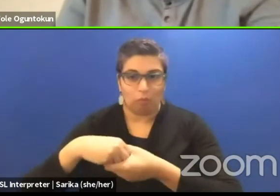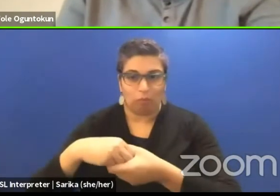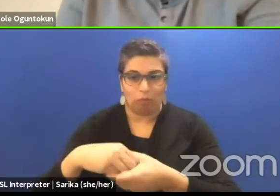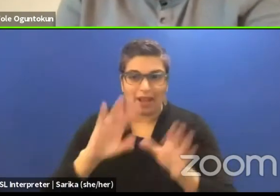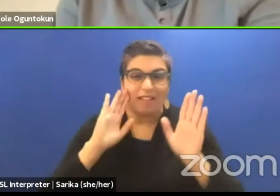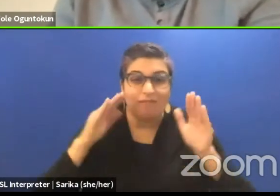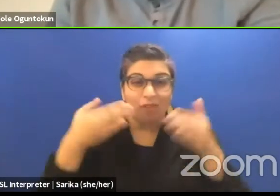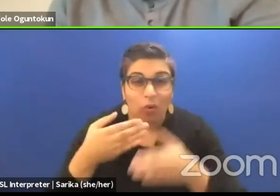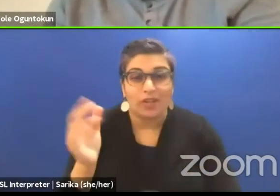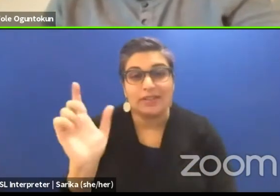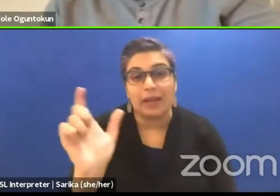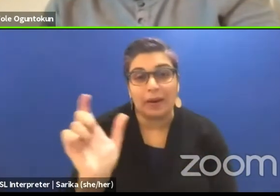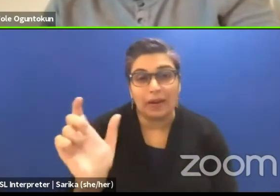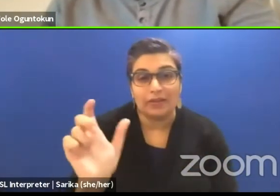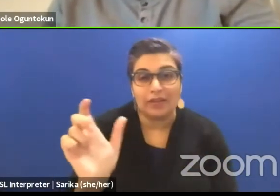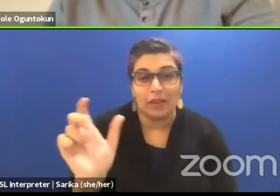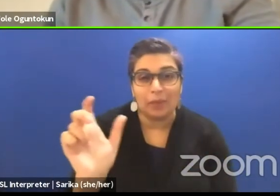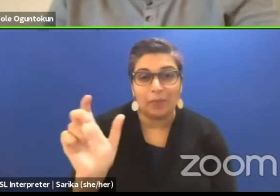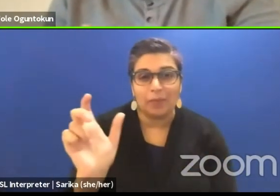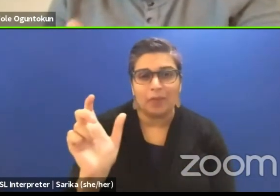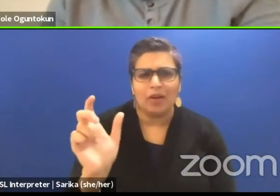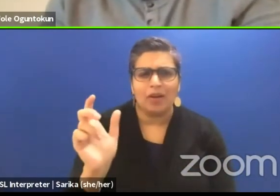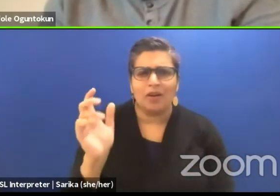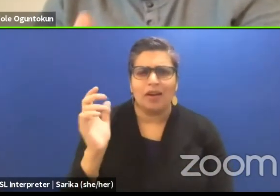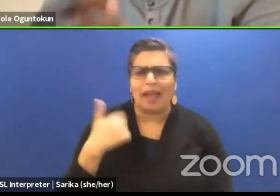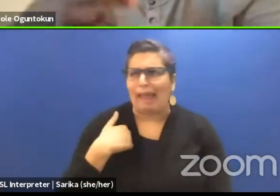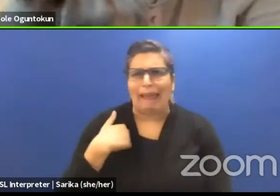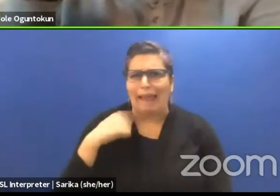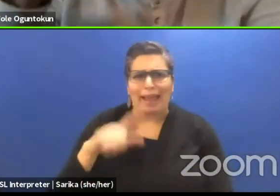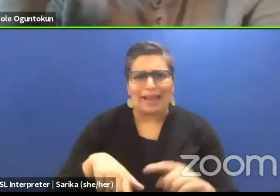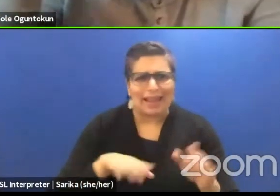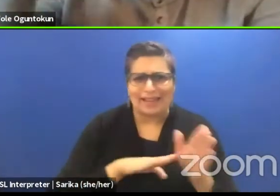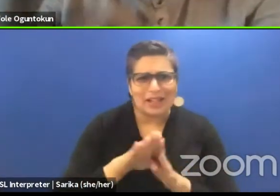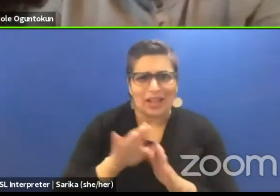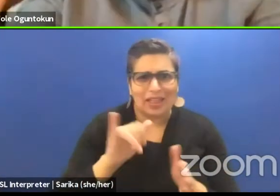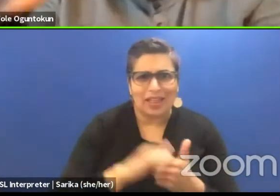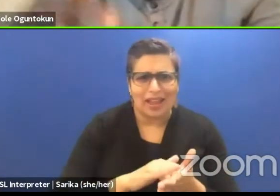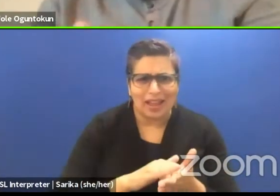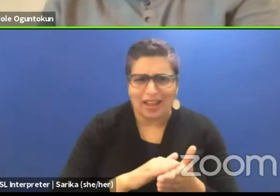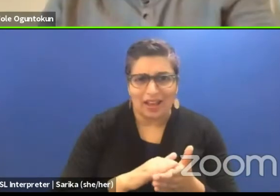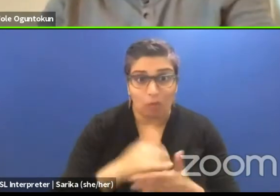I can't work on it. I can't work on it because I do not have an understanding,